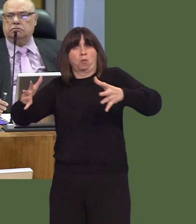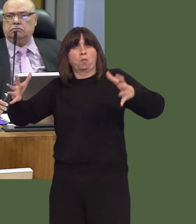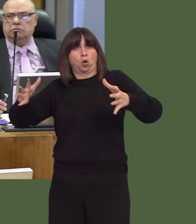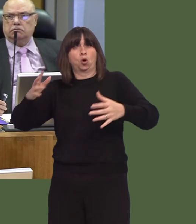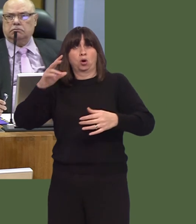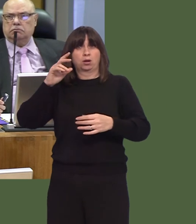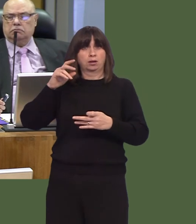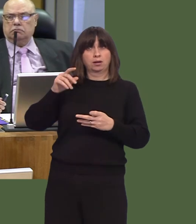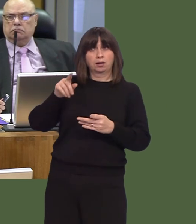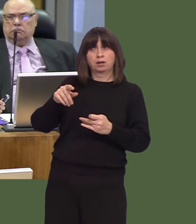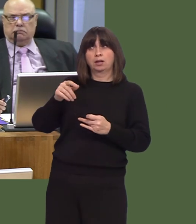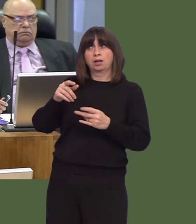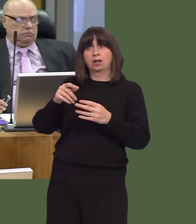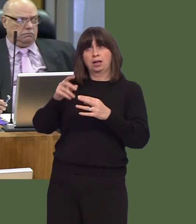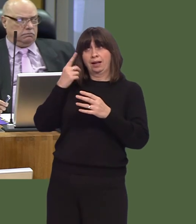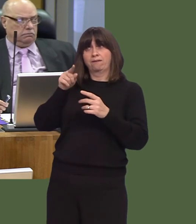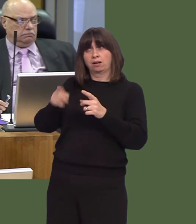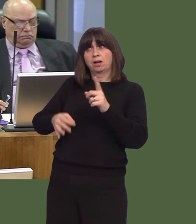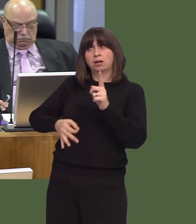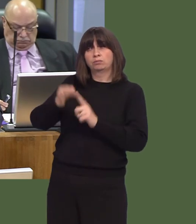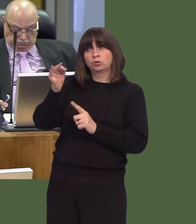to be a strategic way of improving the level of house building.